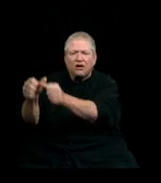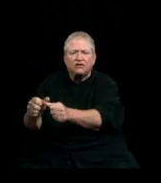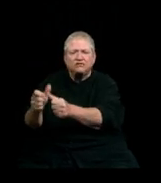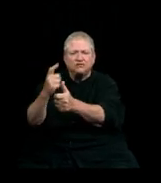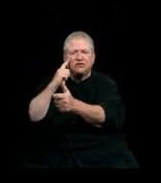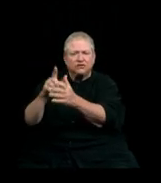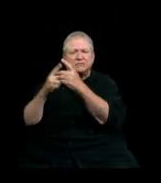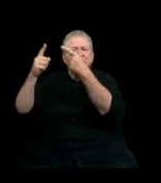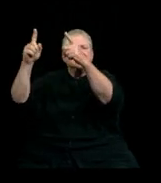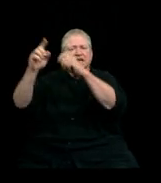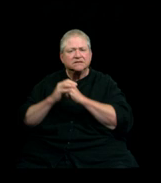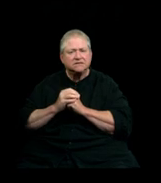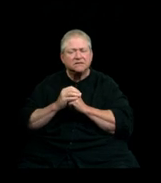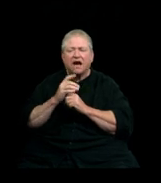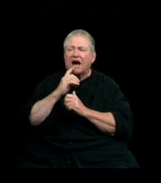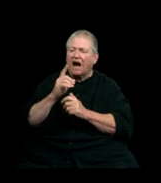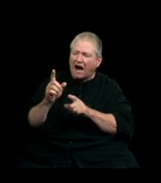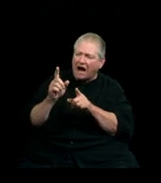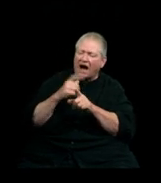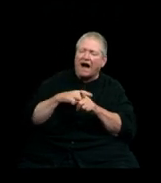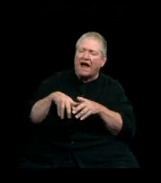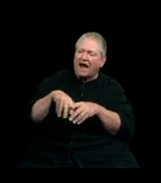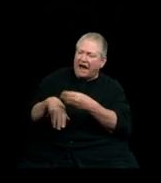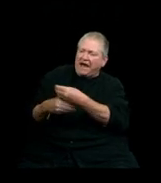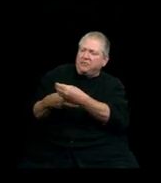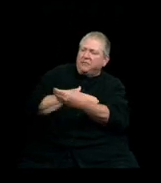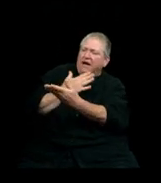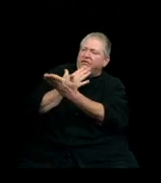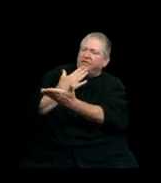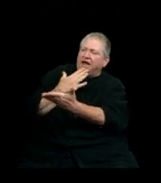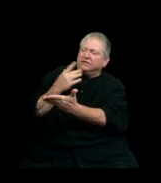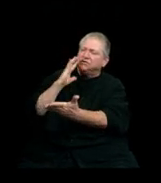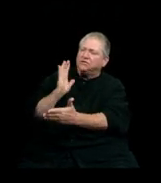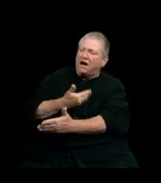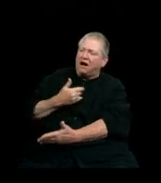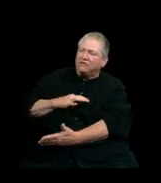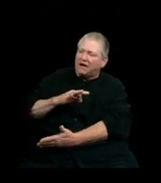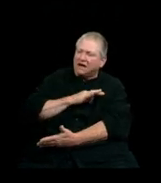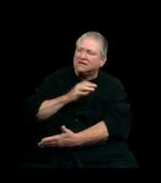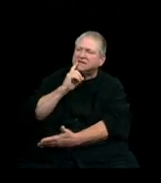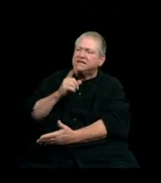I add my personal thanks to this outstanding group of dedicated and caring mentors and teachers.